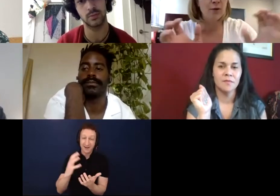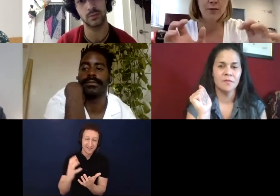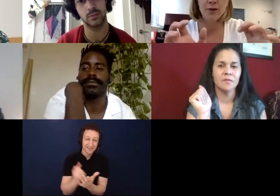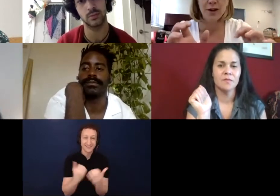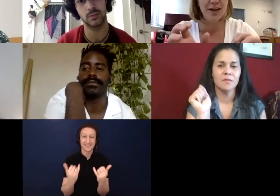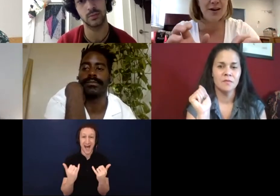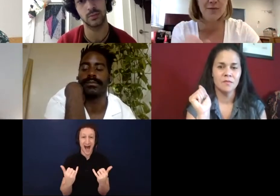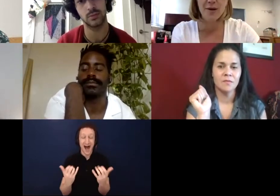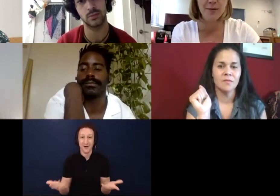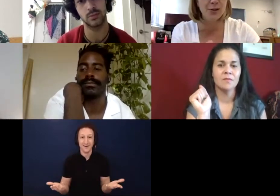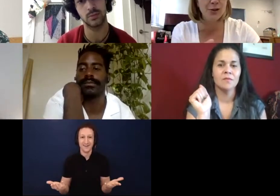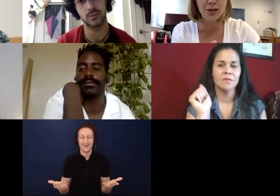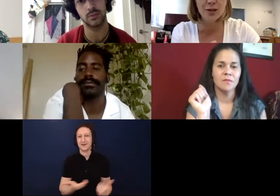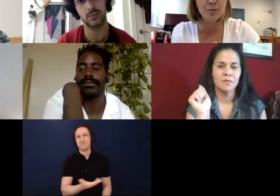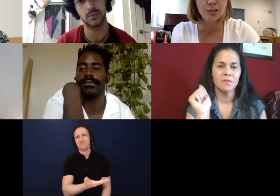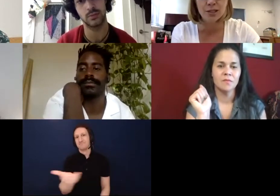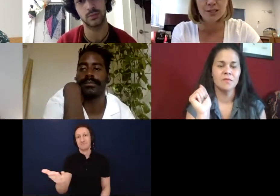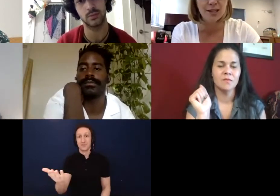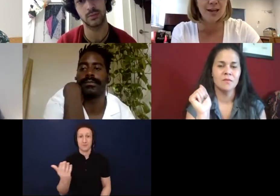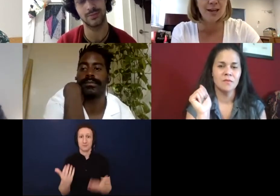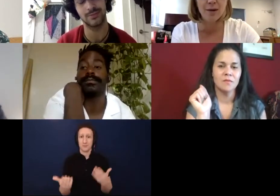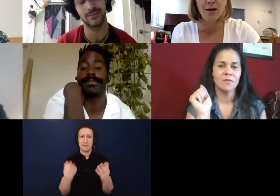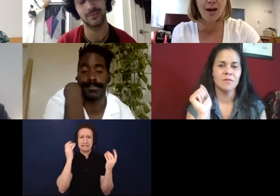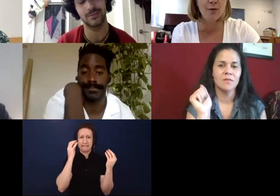there, right now are probably looking at your budgets, thinking about how are you